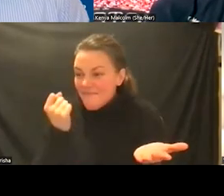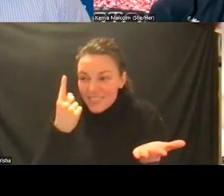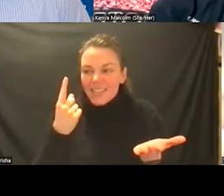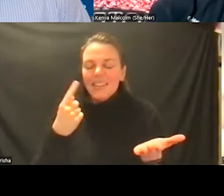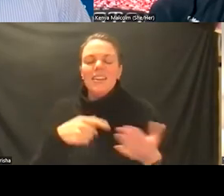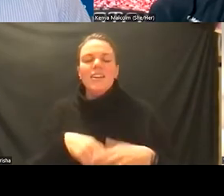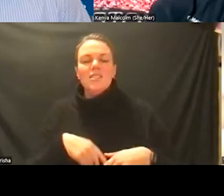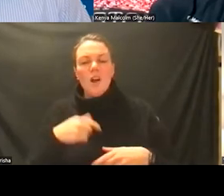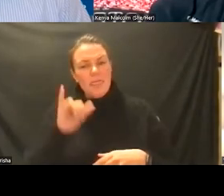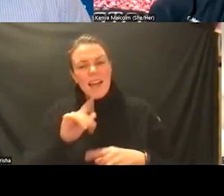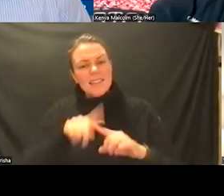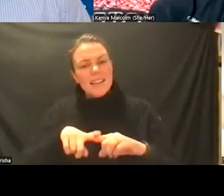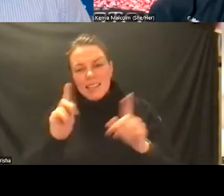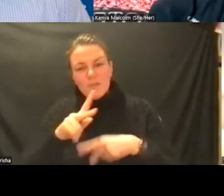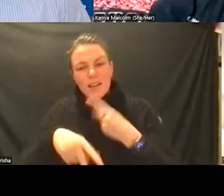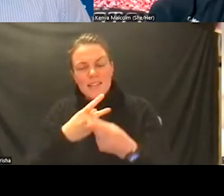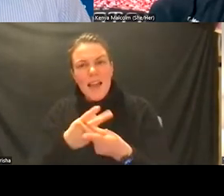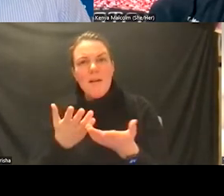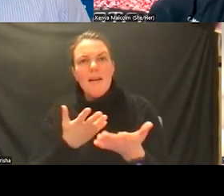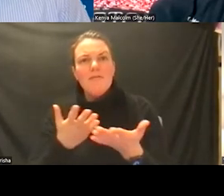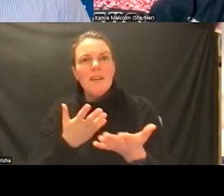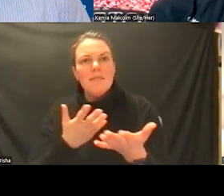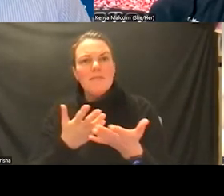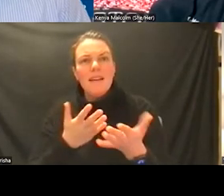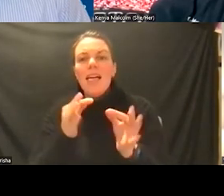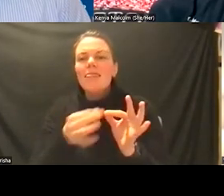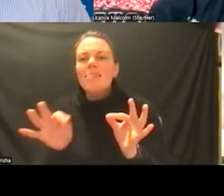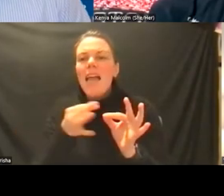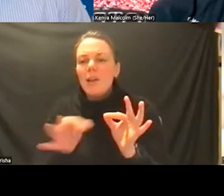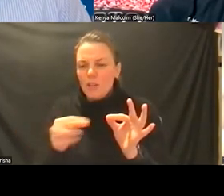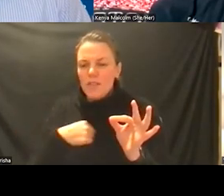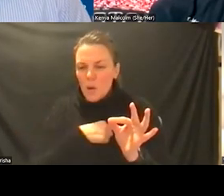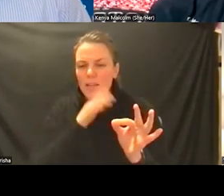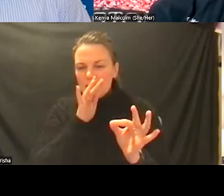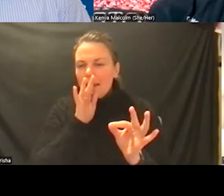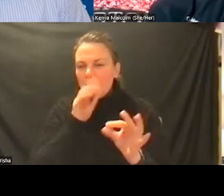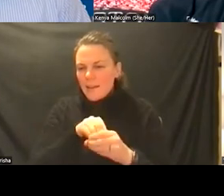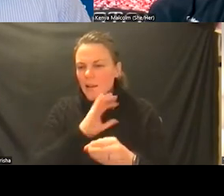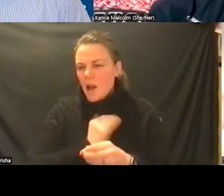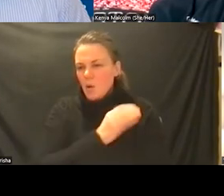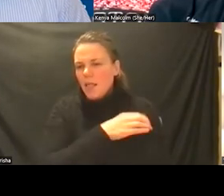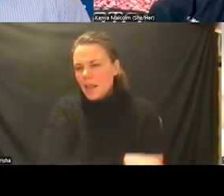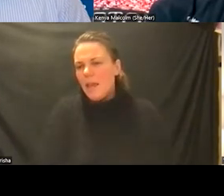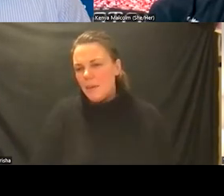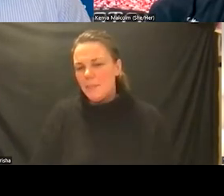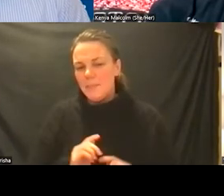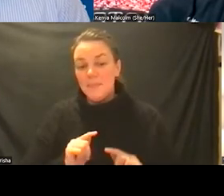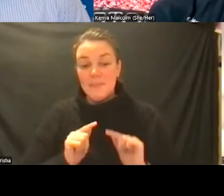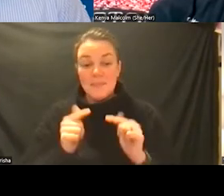and it's a different type of um language that we speak in all these clinics i think that part of